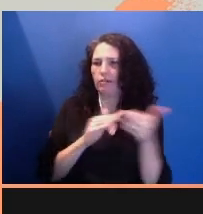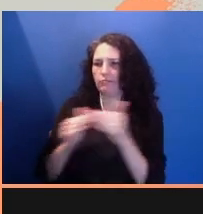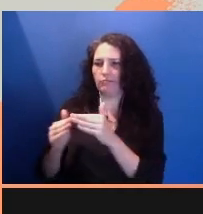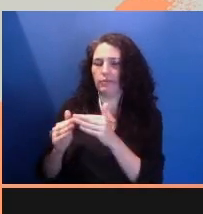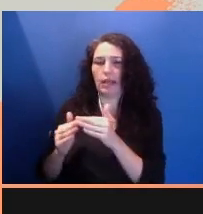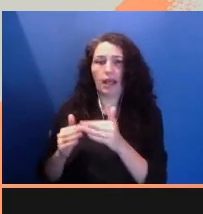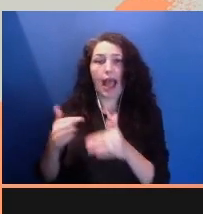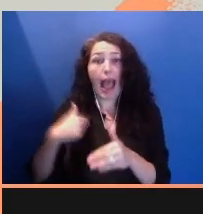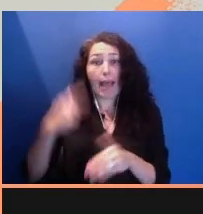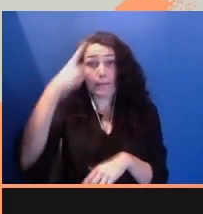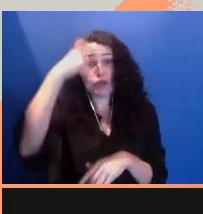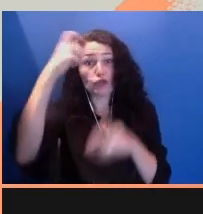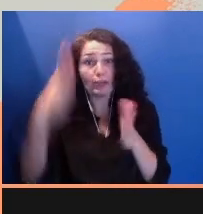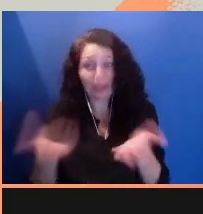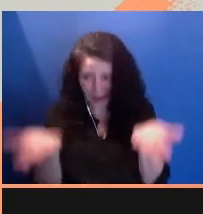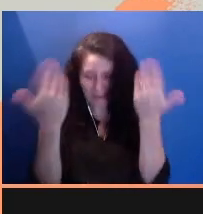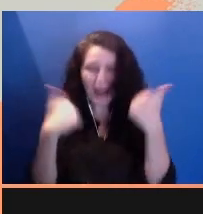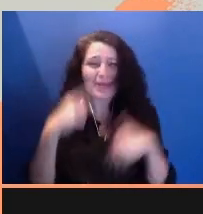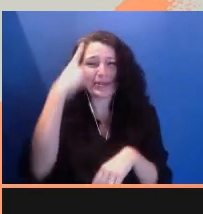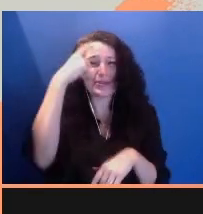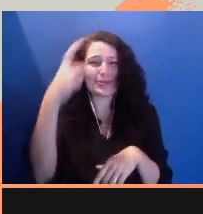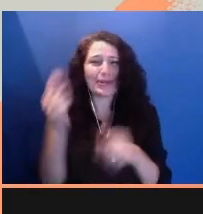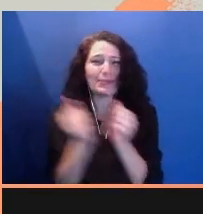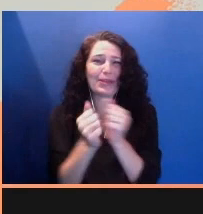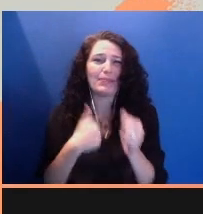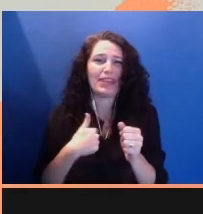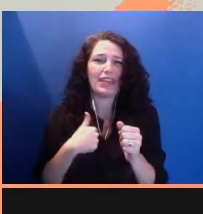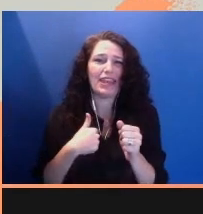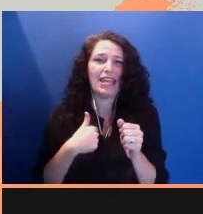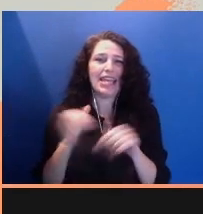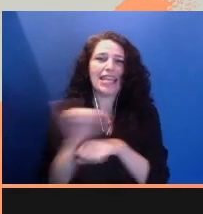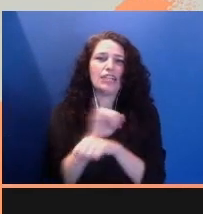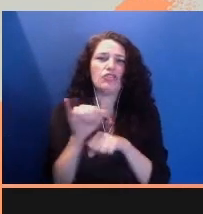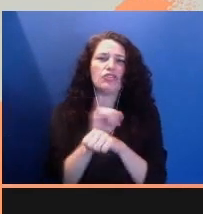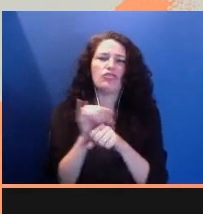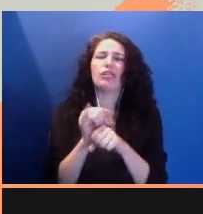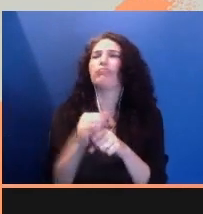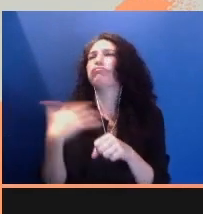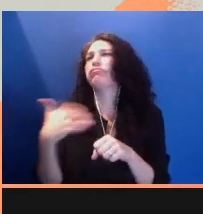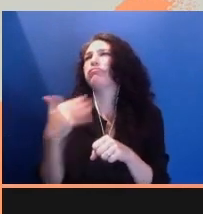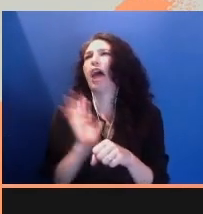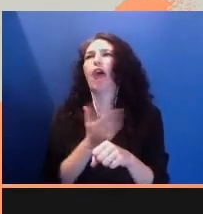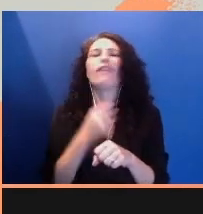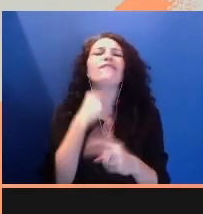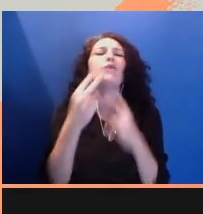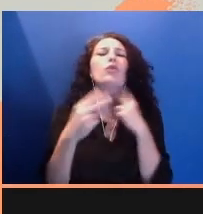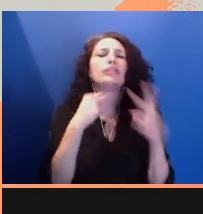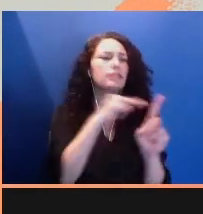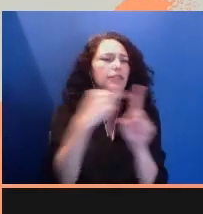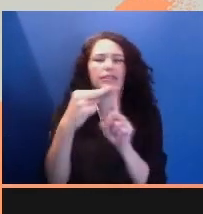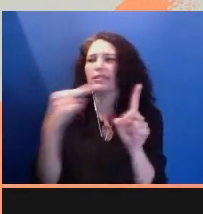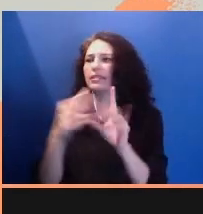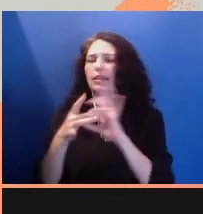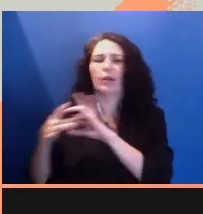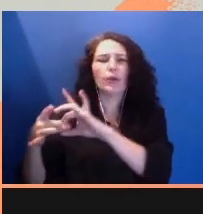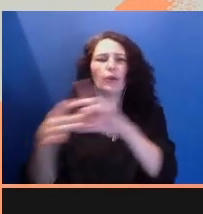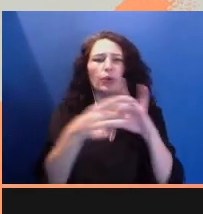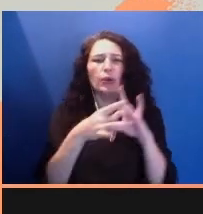Dream with me an industry rich with our voices unleashed, the magic and realism of our resilience,